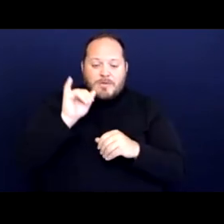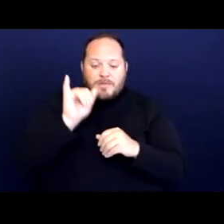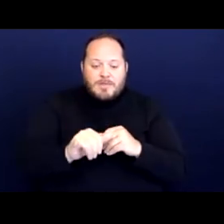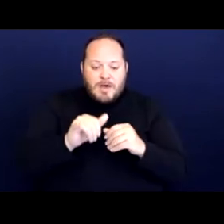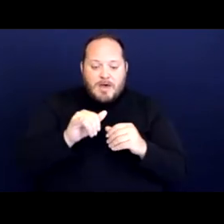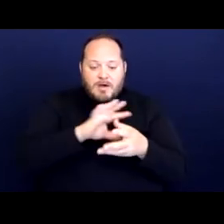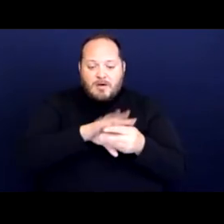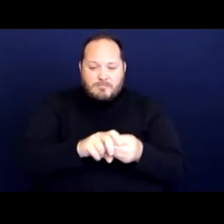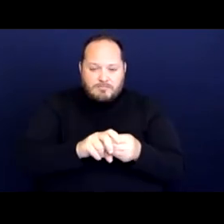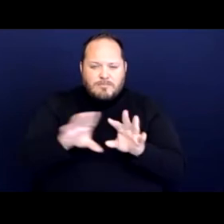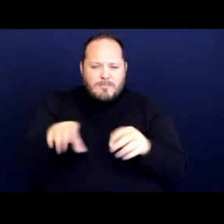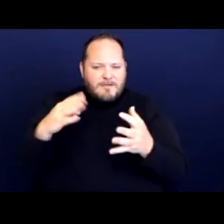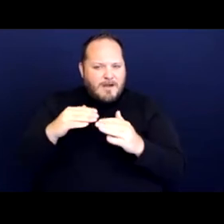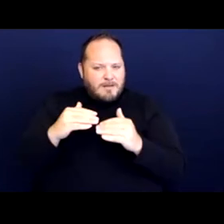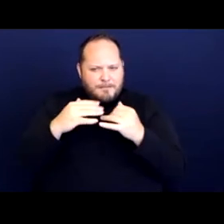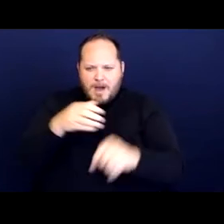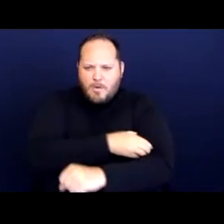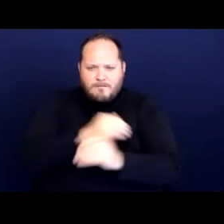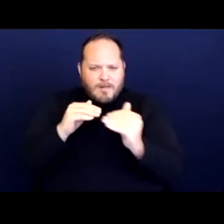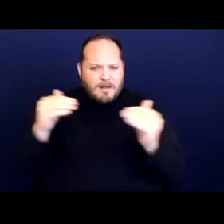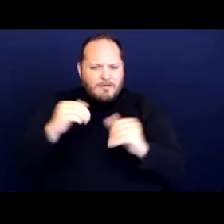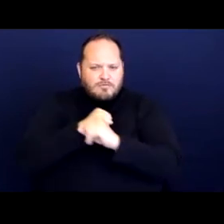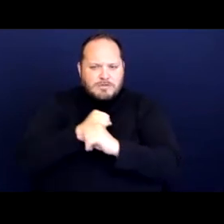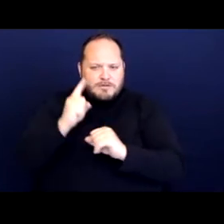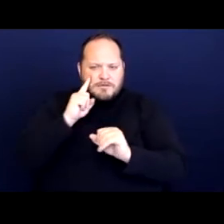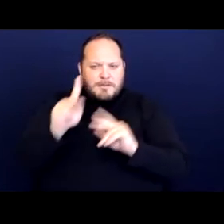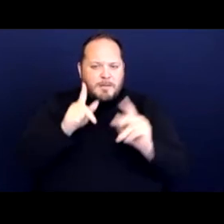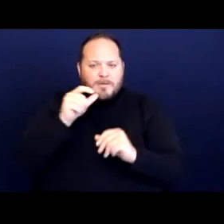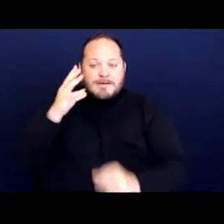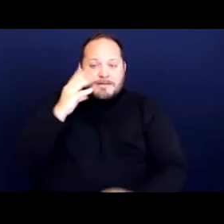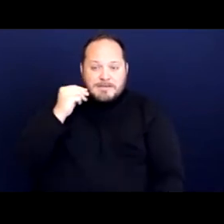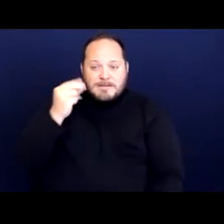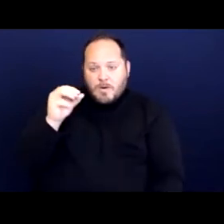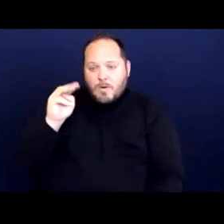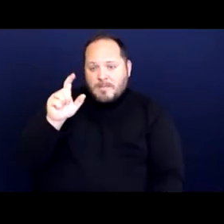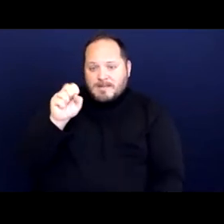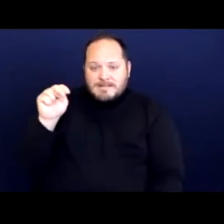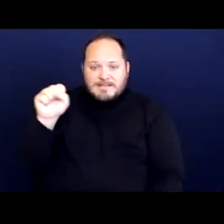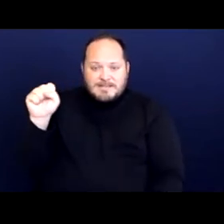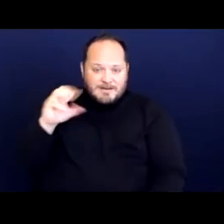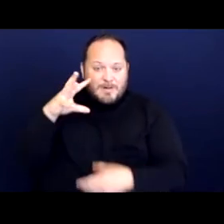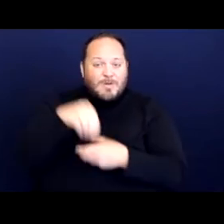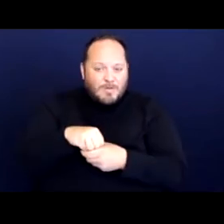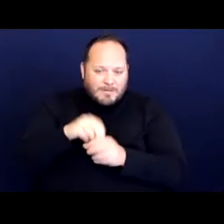of protection for people experiencing homelessness including of course those with disabilities.